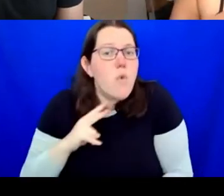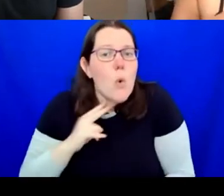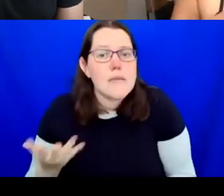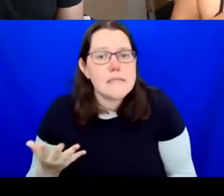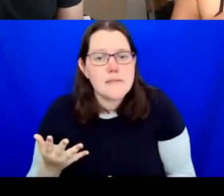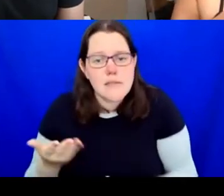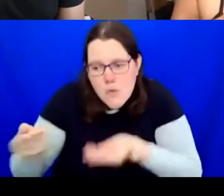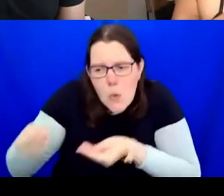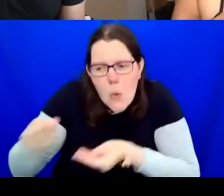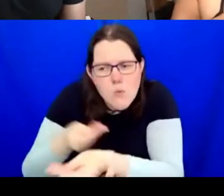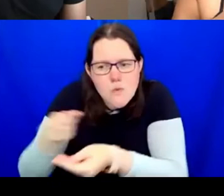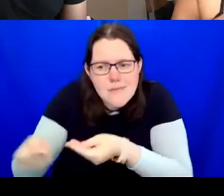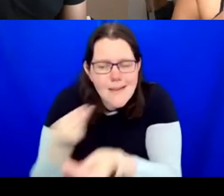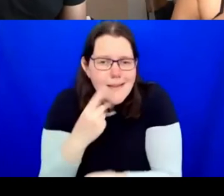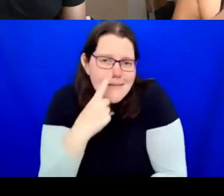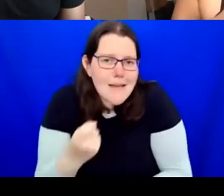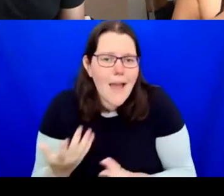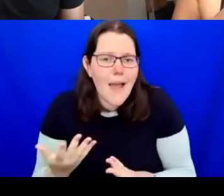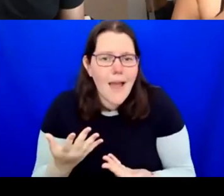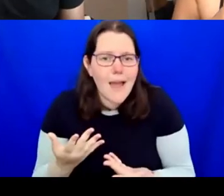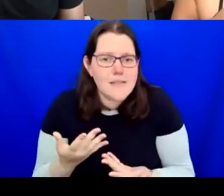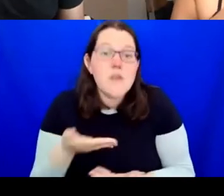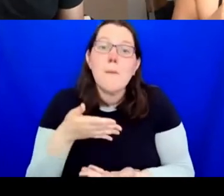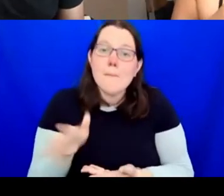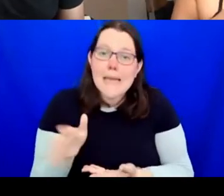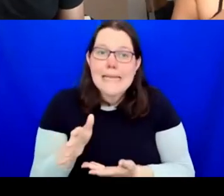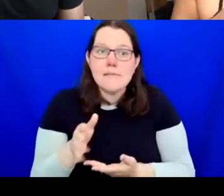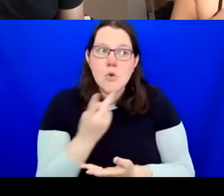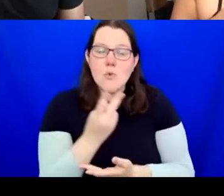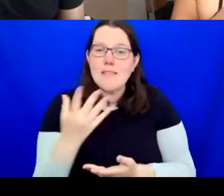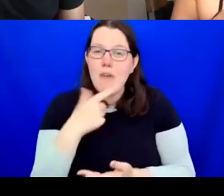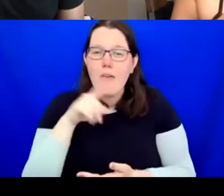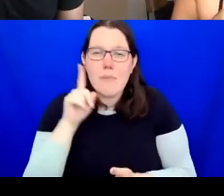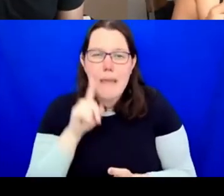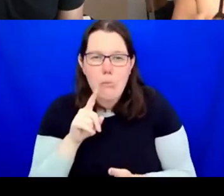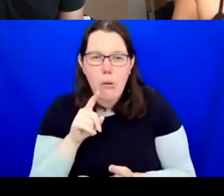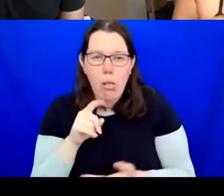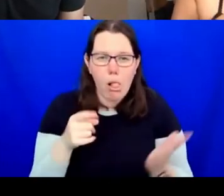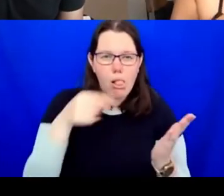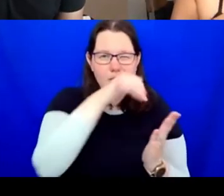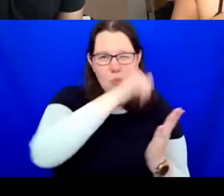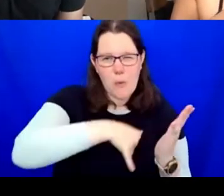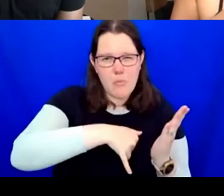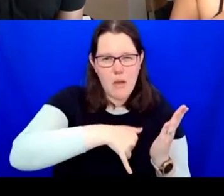I developed this with 25 people from different teams and also with two GDPR lawyers and a legal